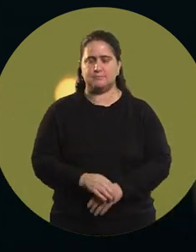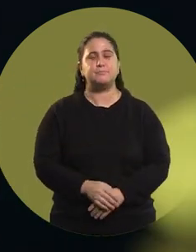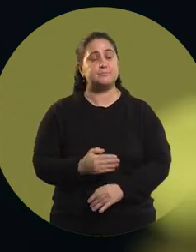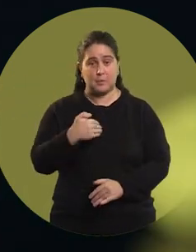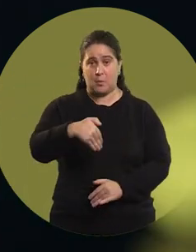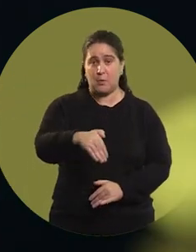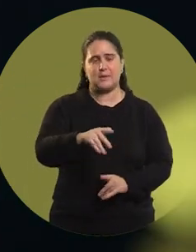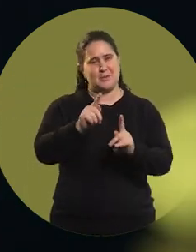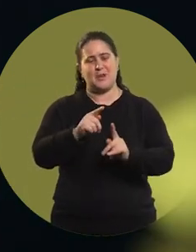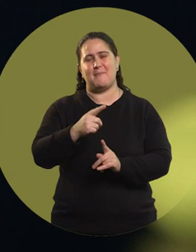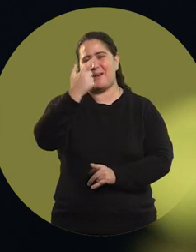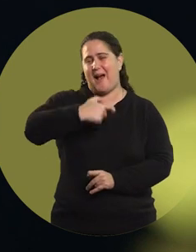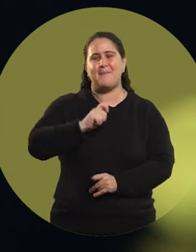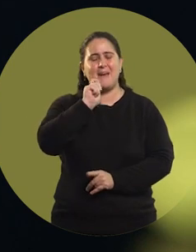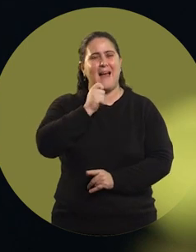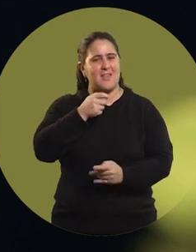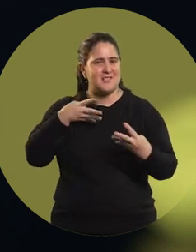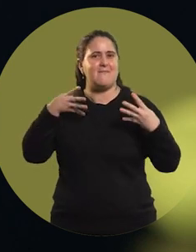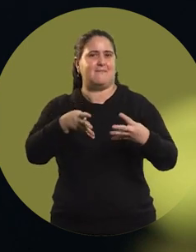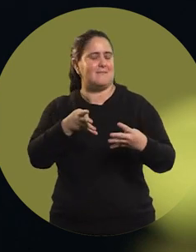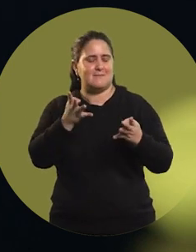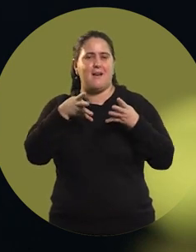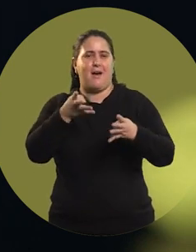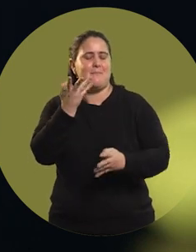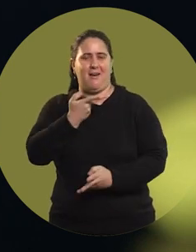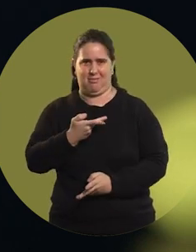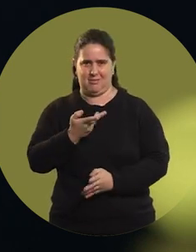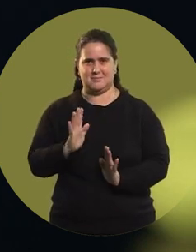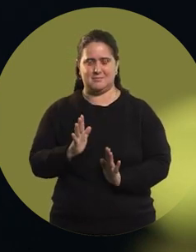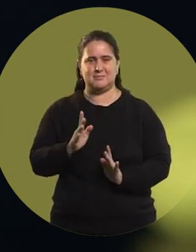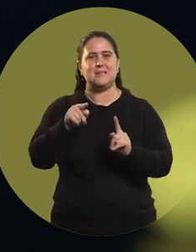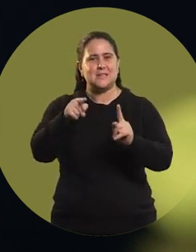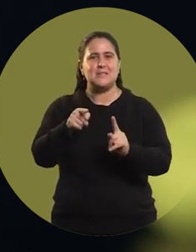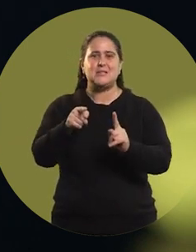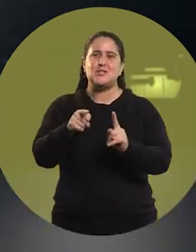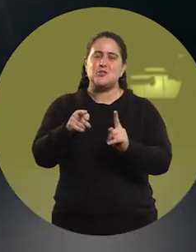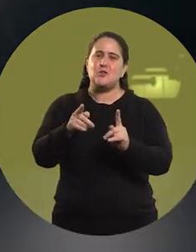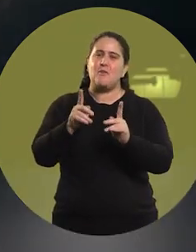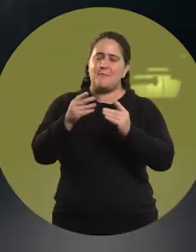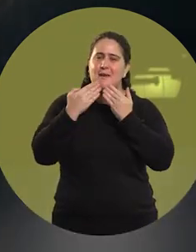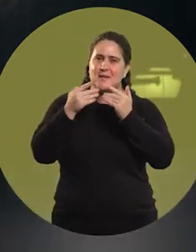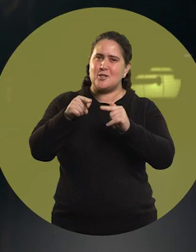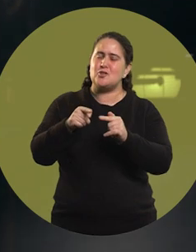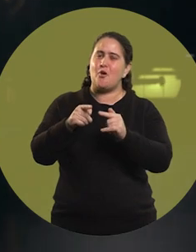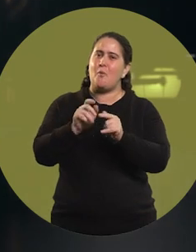I'm also a person who really likes challenges, too. I think that is what has given me